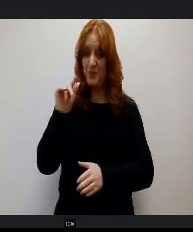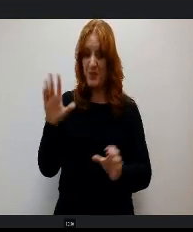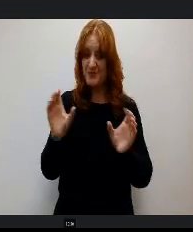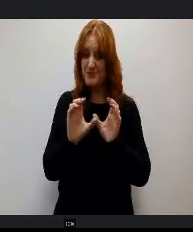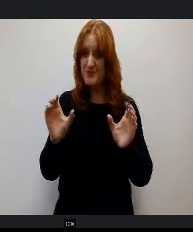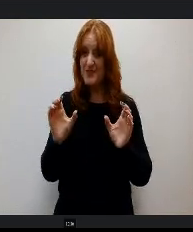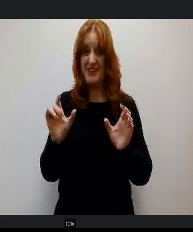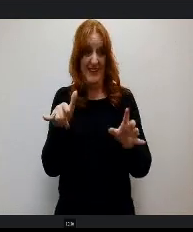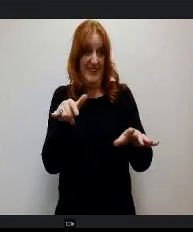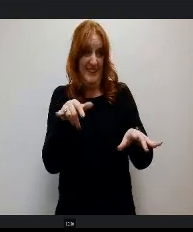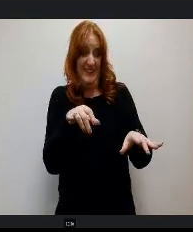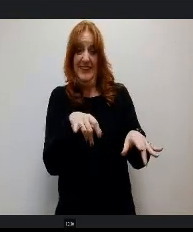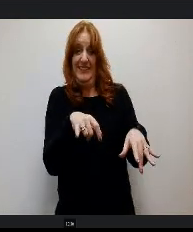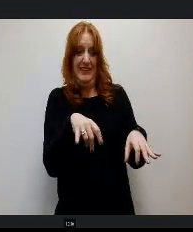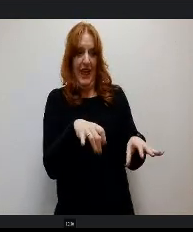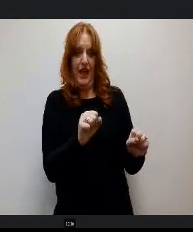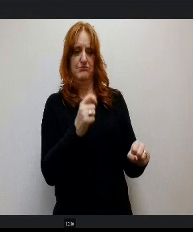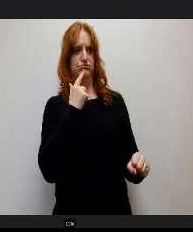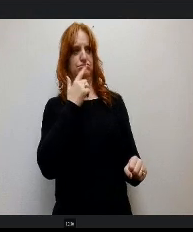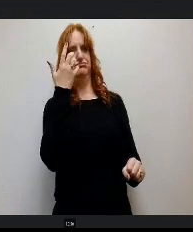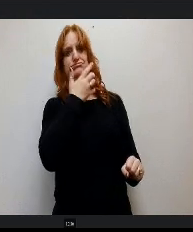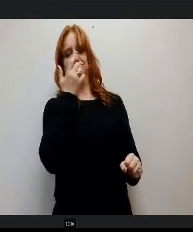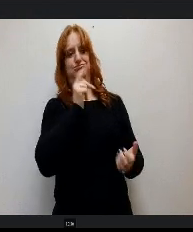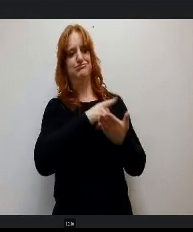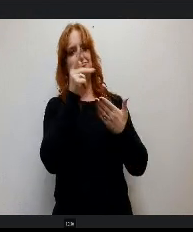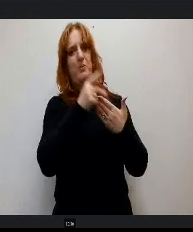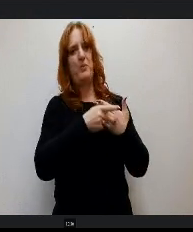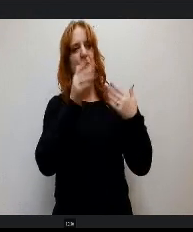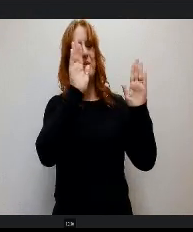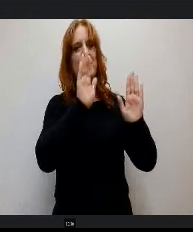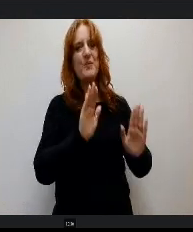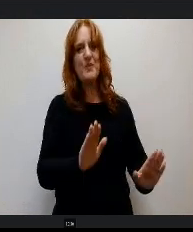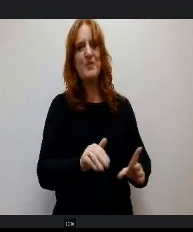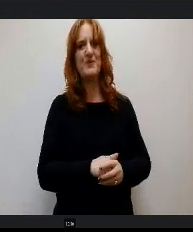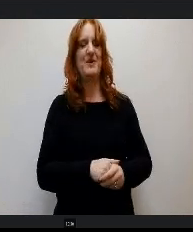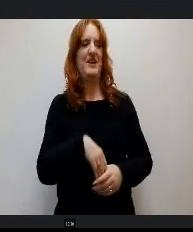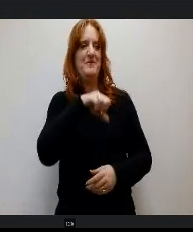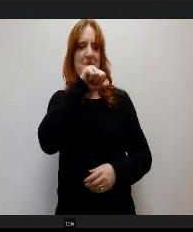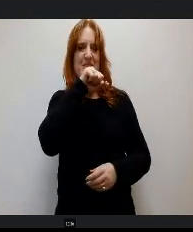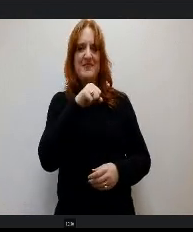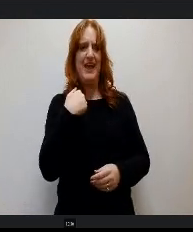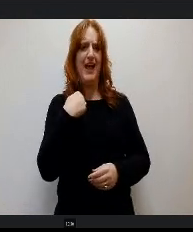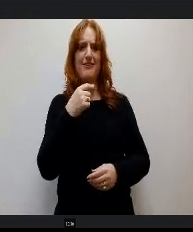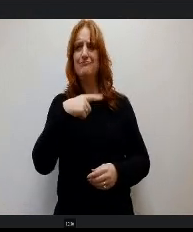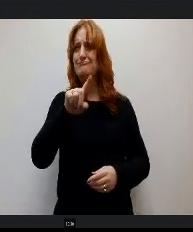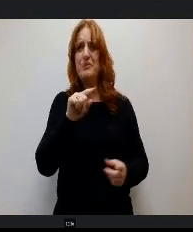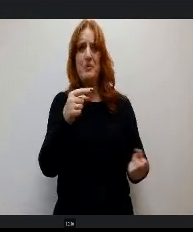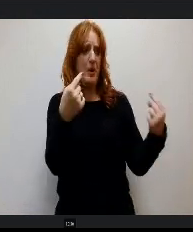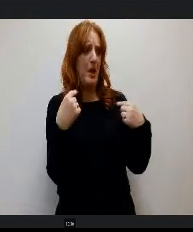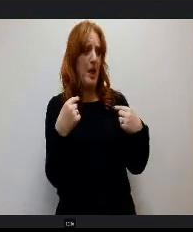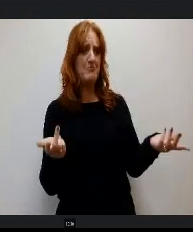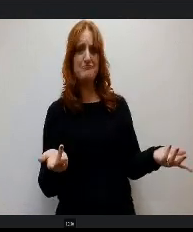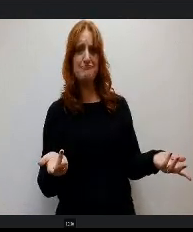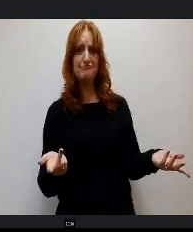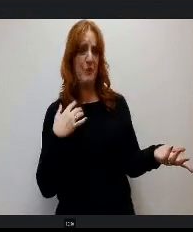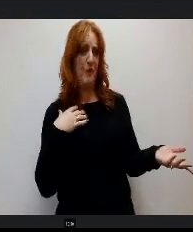Yeah, it's an absolutely wonderful program and I love to have any of you come by and I'd love to share. So thank you for having me